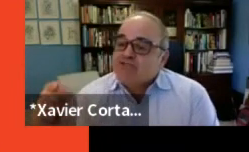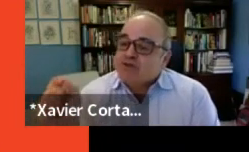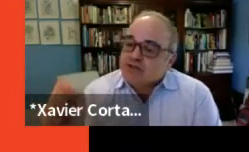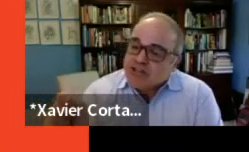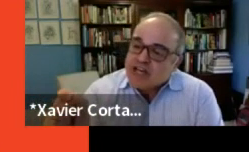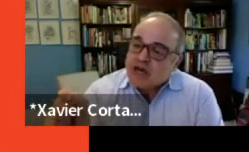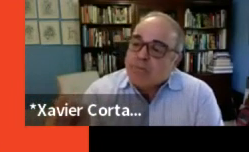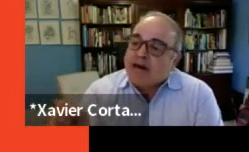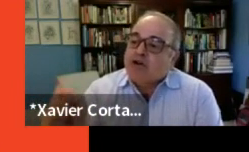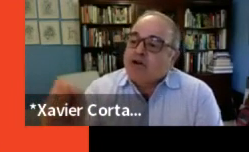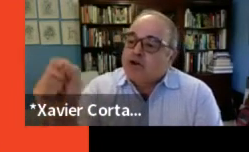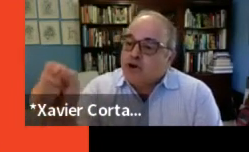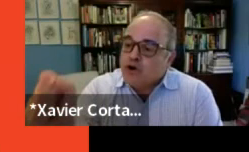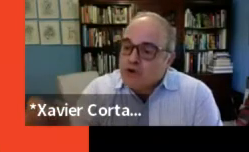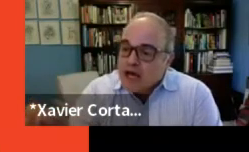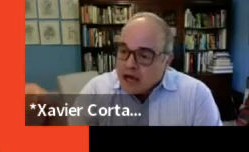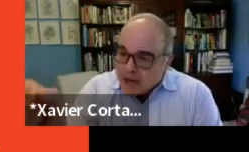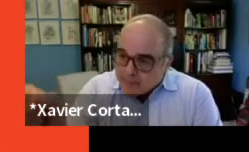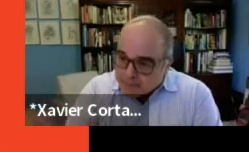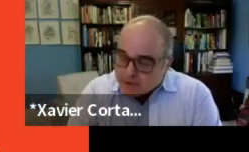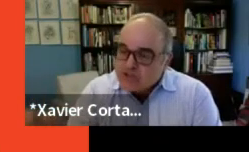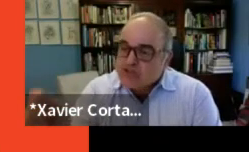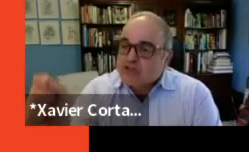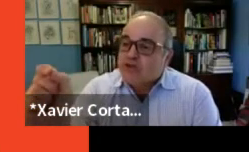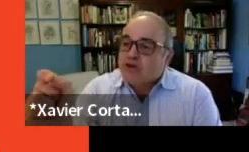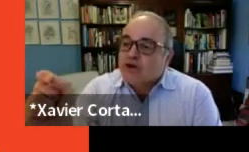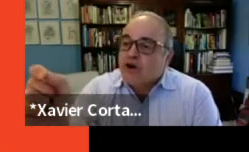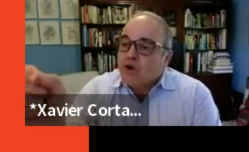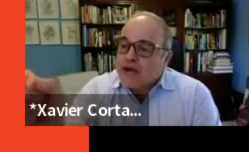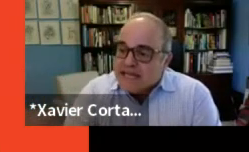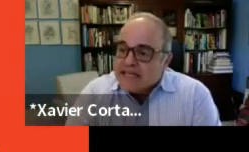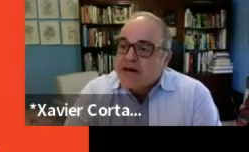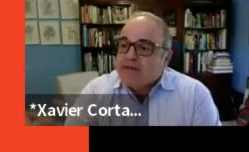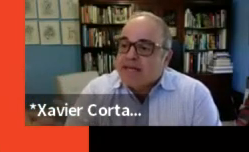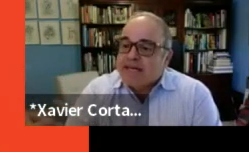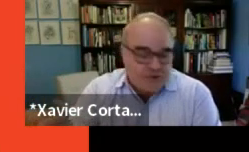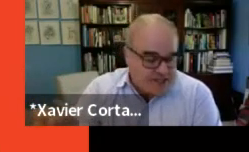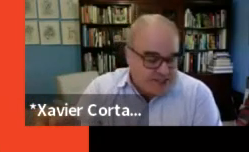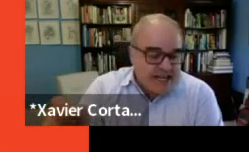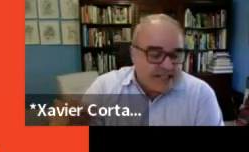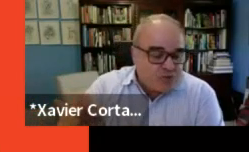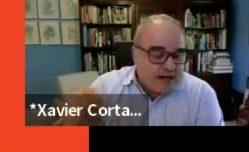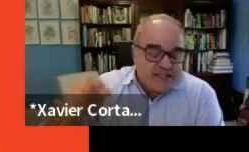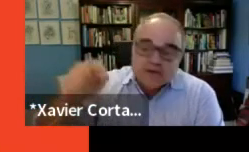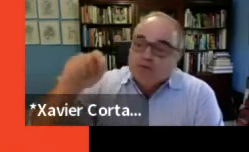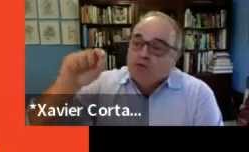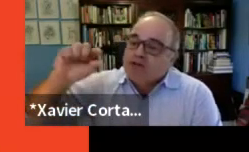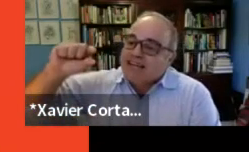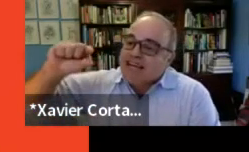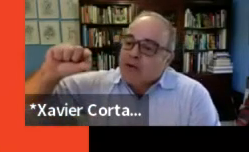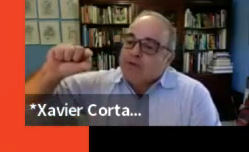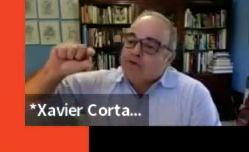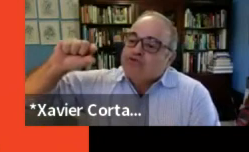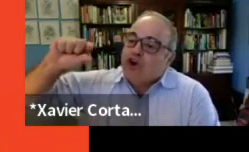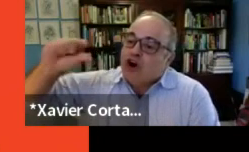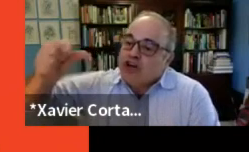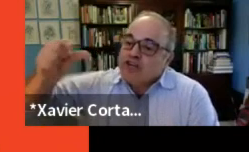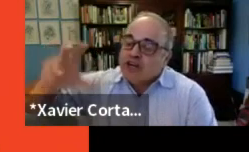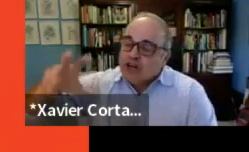as you think about your own personal or economic interests. And that's why it's important to help use art